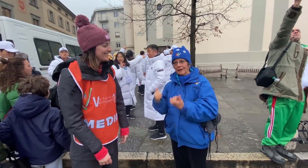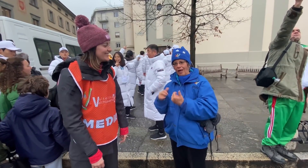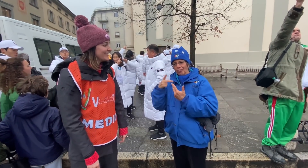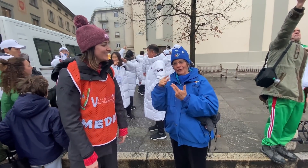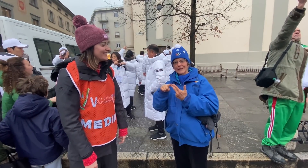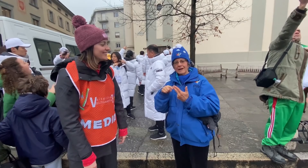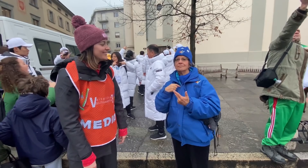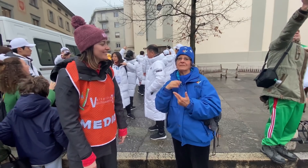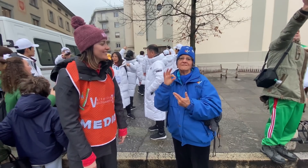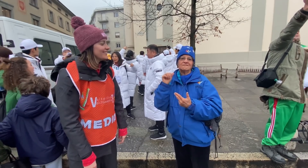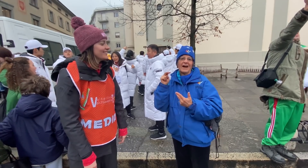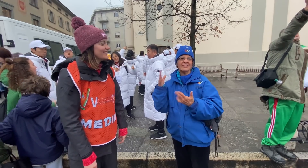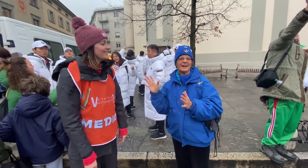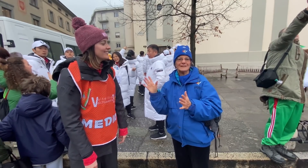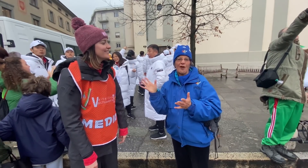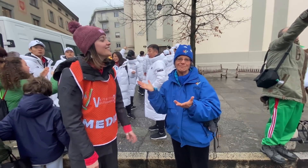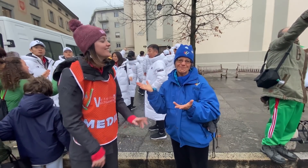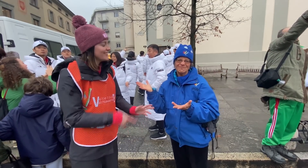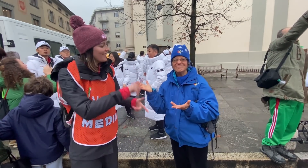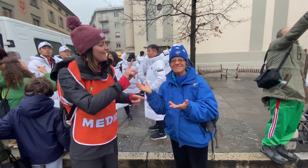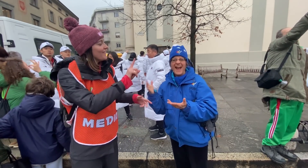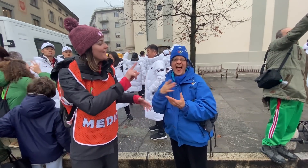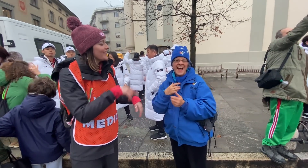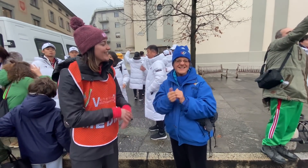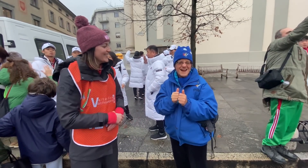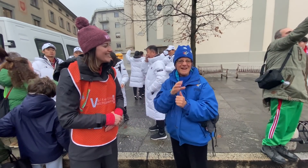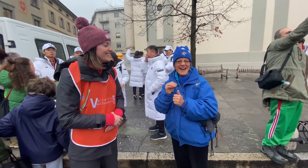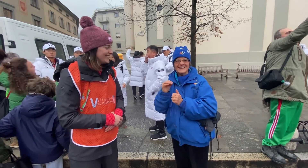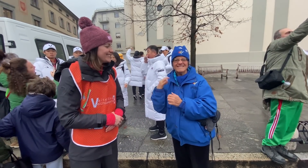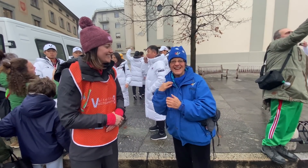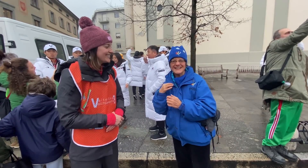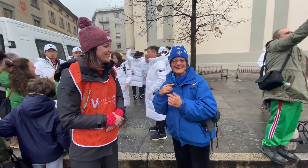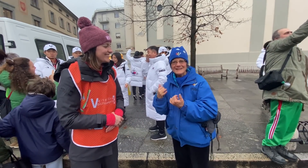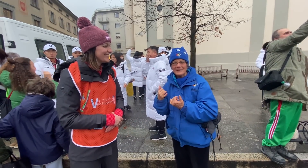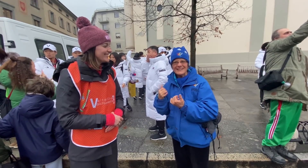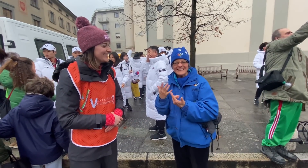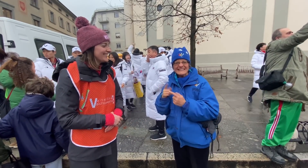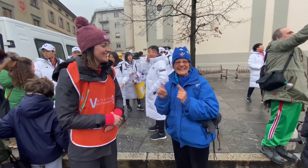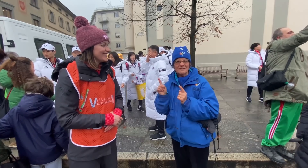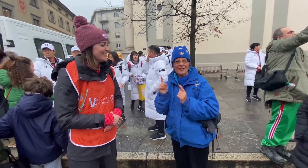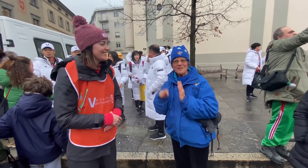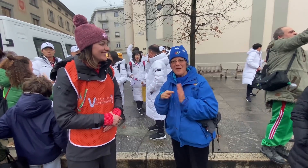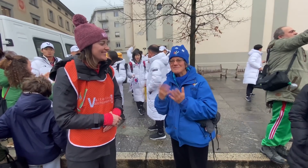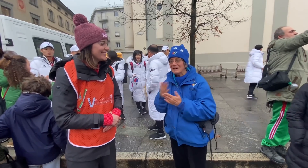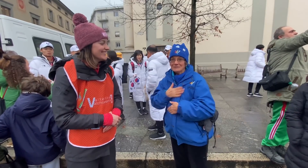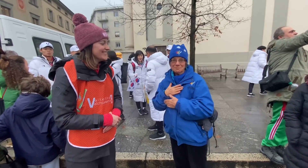Now the third time I'm here as a fan. I prefer to compete or to volunteer, and it's a different role now.